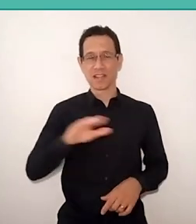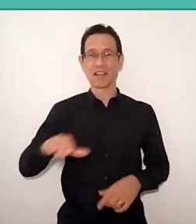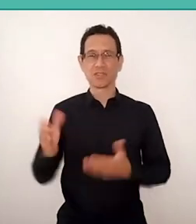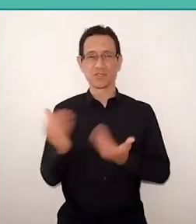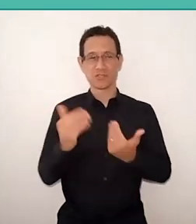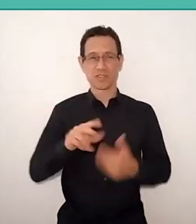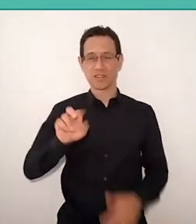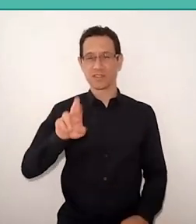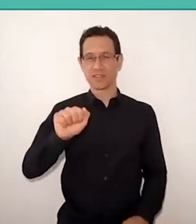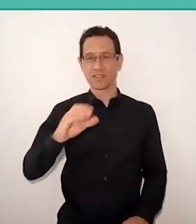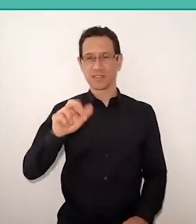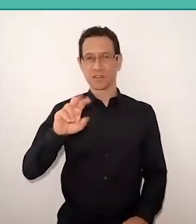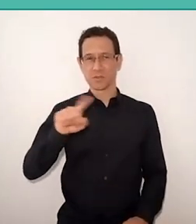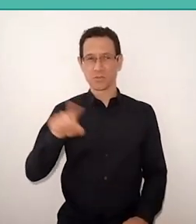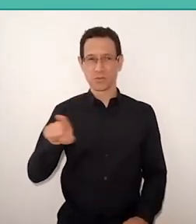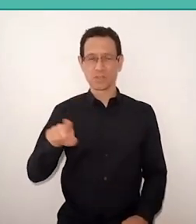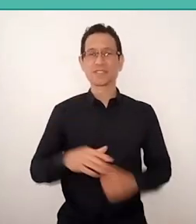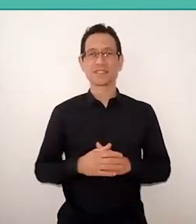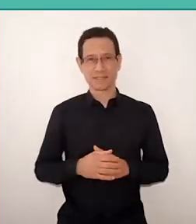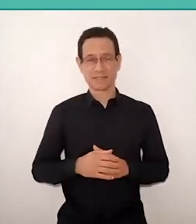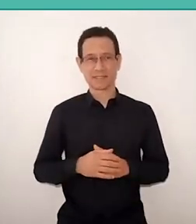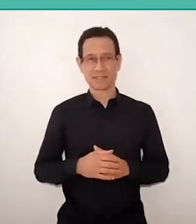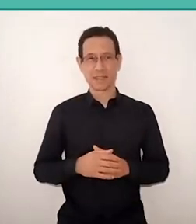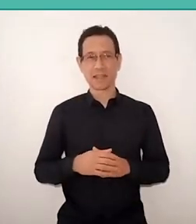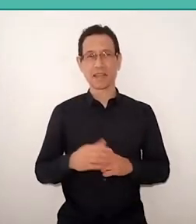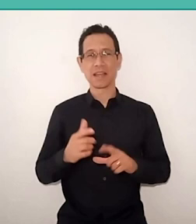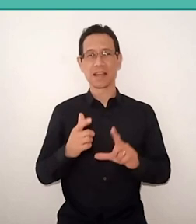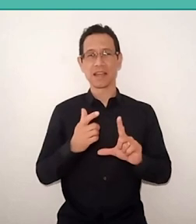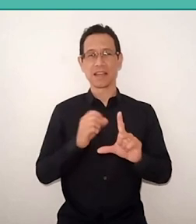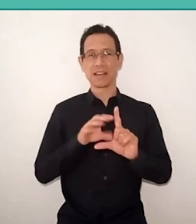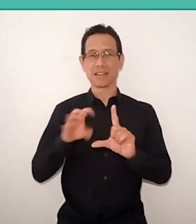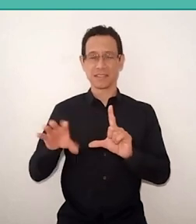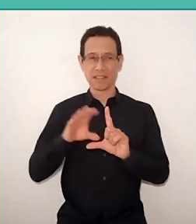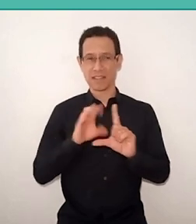Bachelor of Science/Mathematics and bachelor in Tourism.